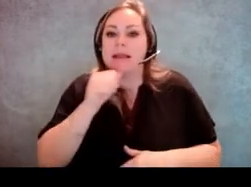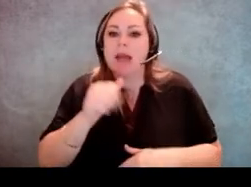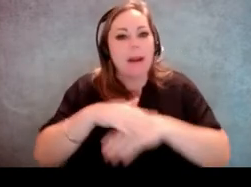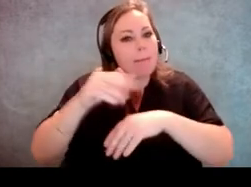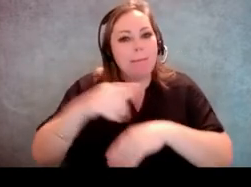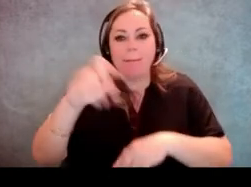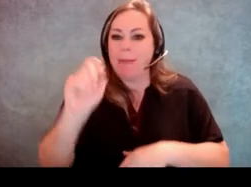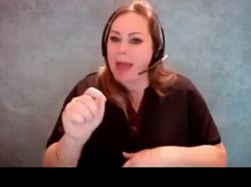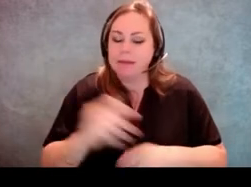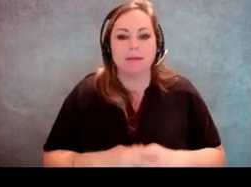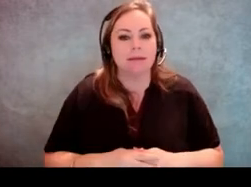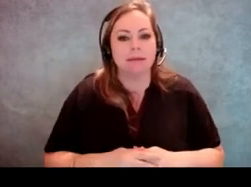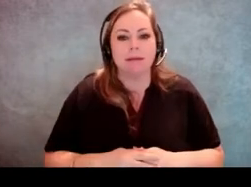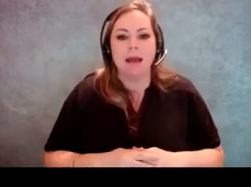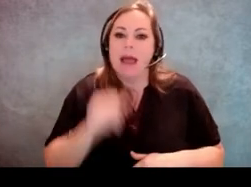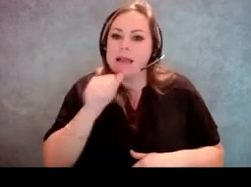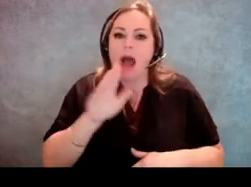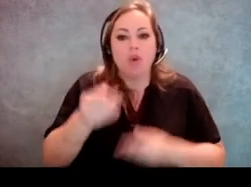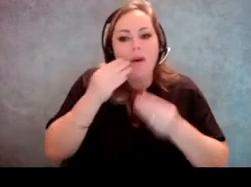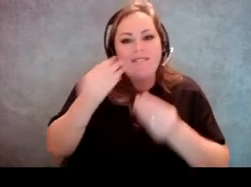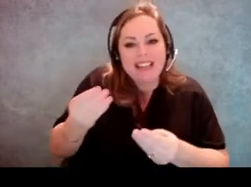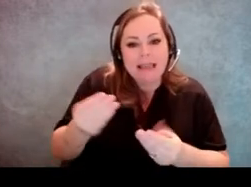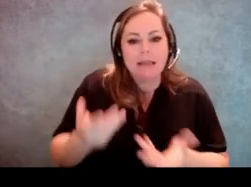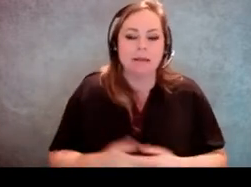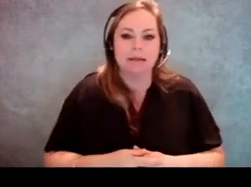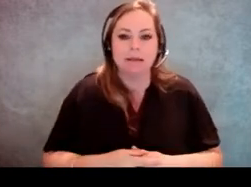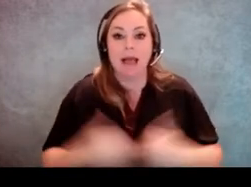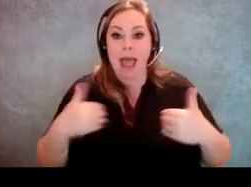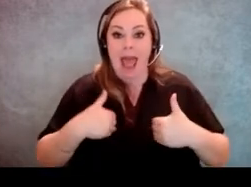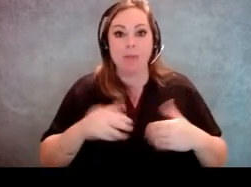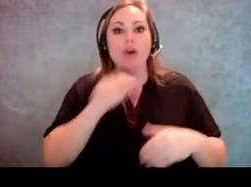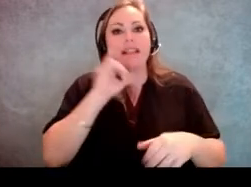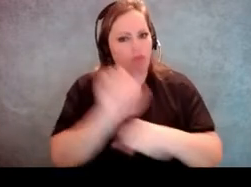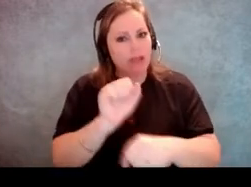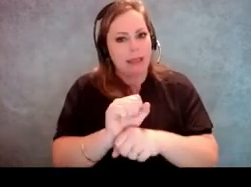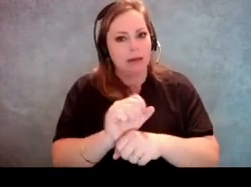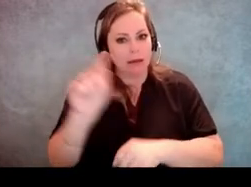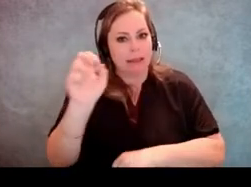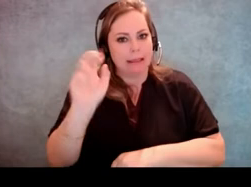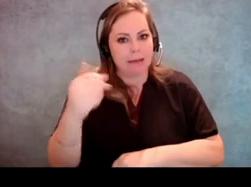It's not something to feed. that animal is working. It's doing a task.